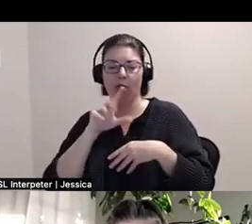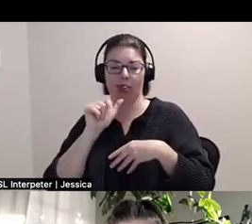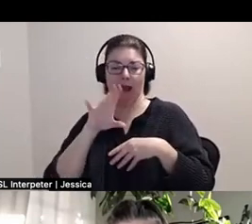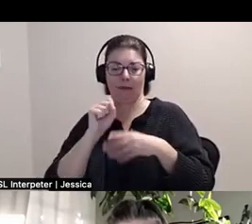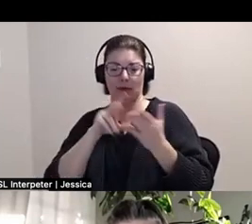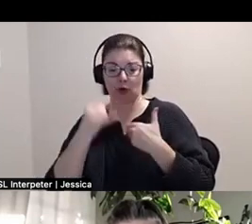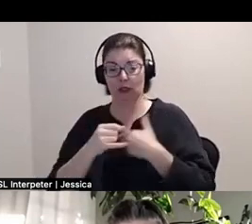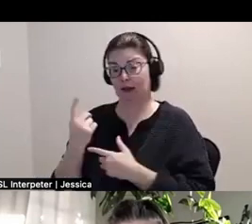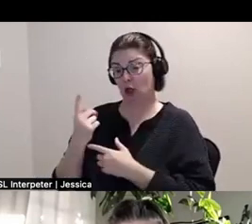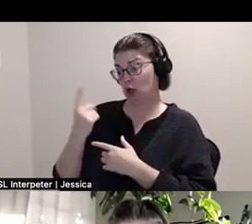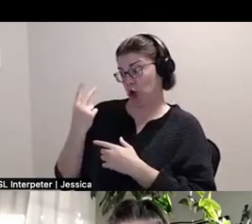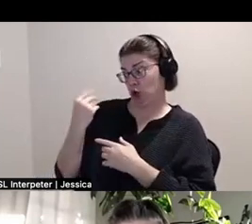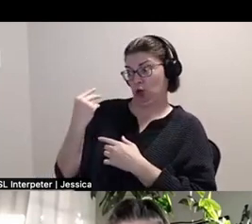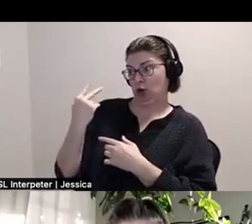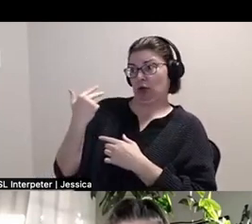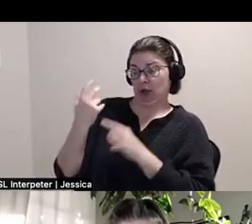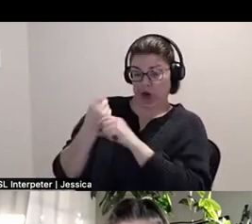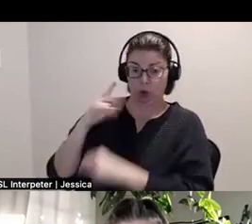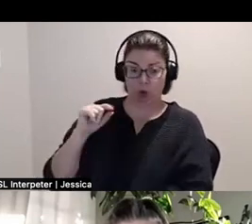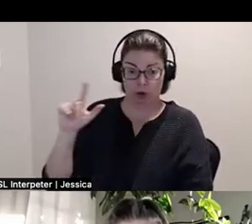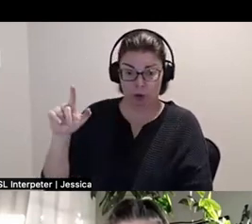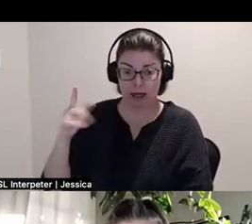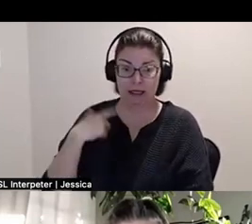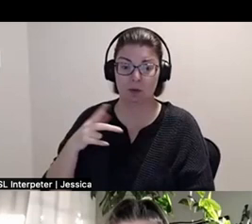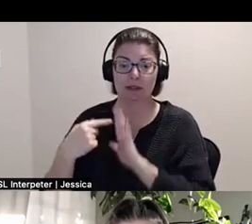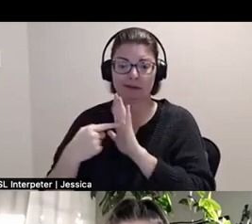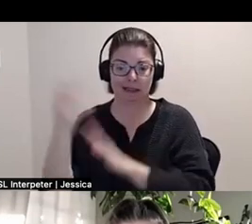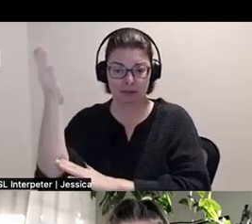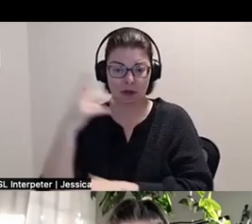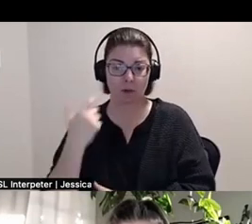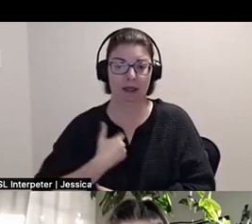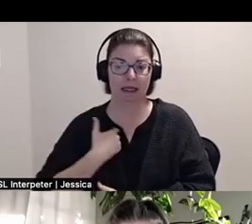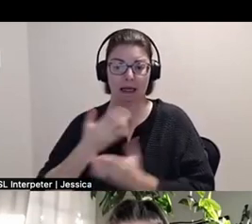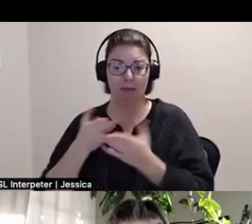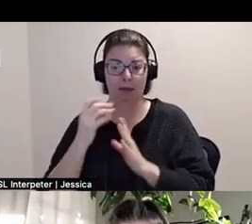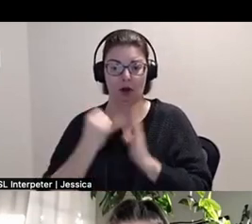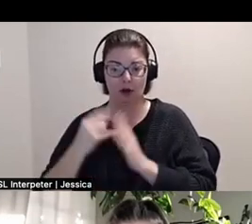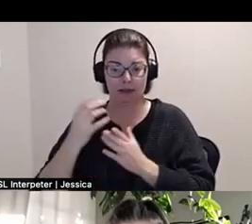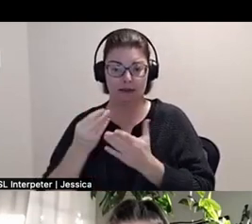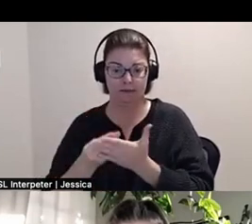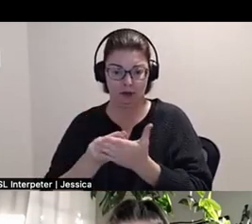for the Canadian Public Arts Funders; and in 2022, he was a respondent for the Arts Council,